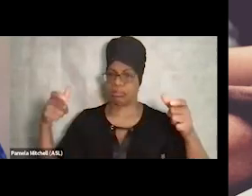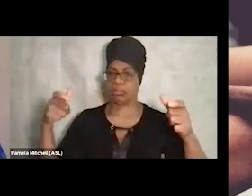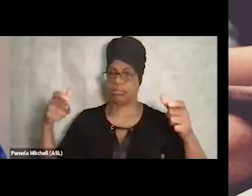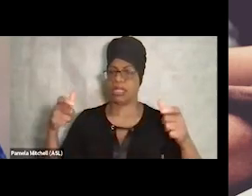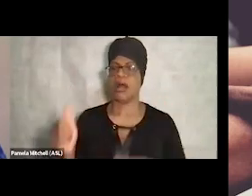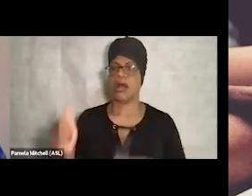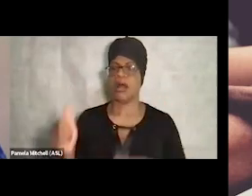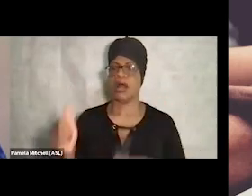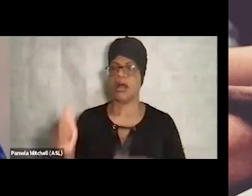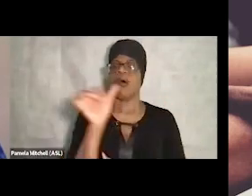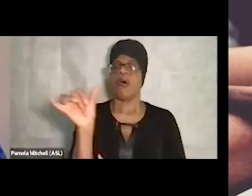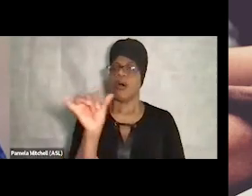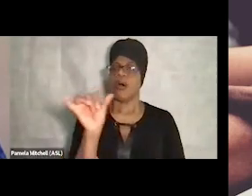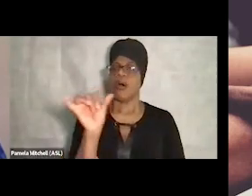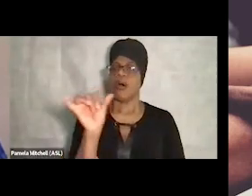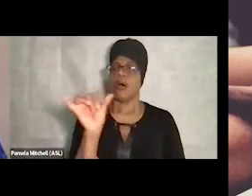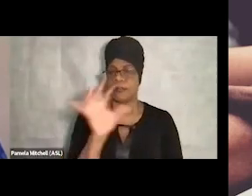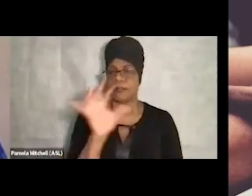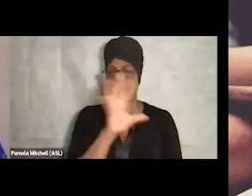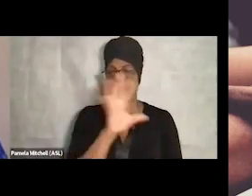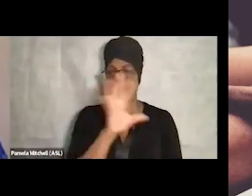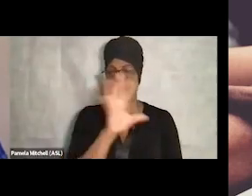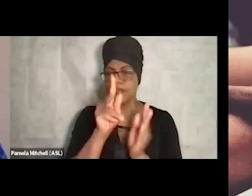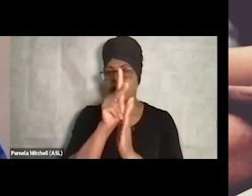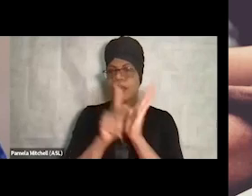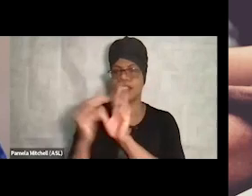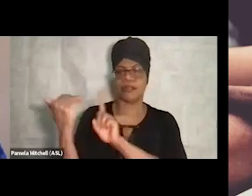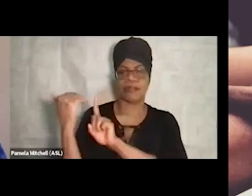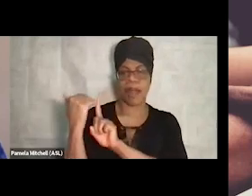I want to remind myself about and the rest of us together